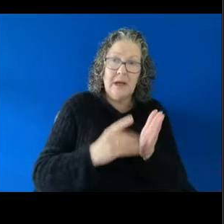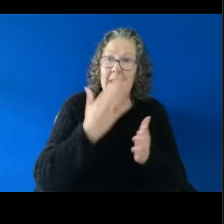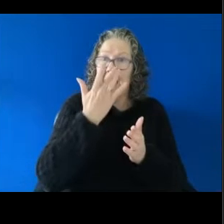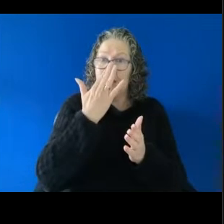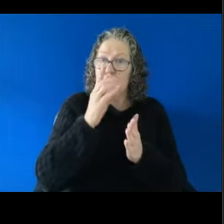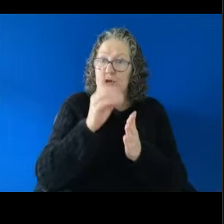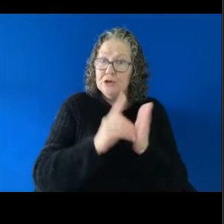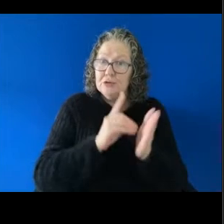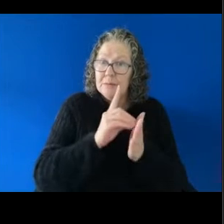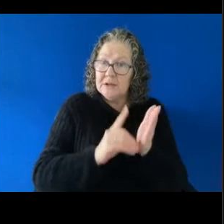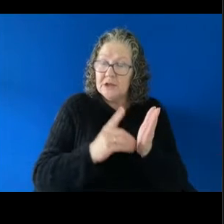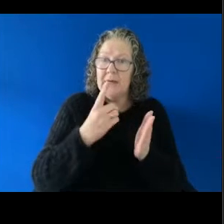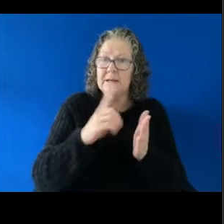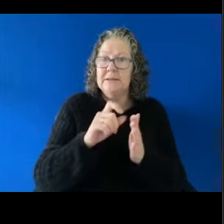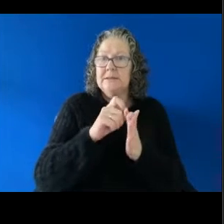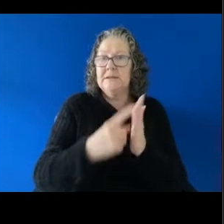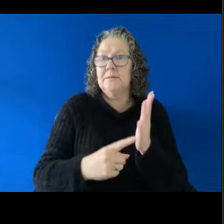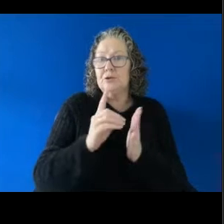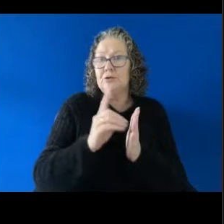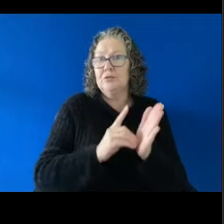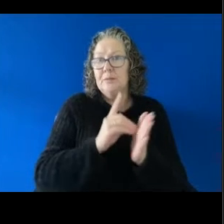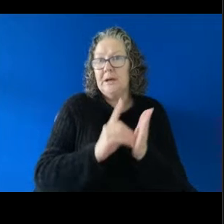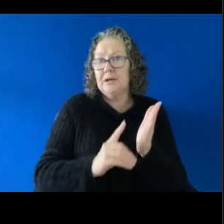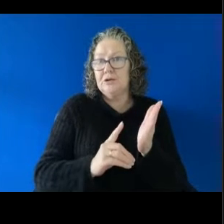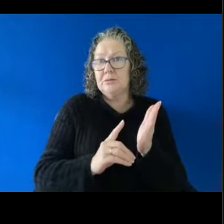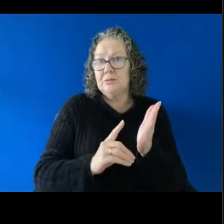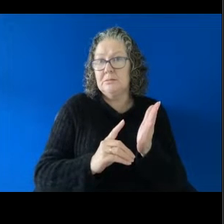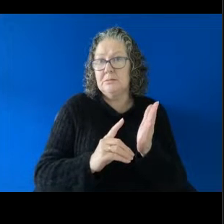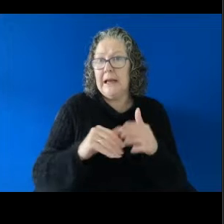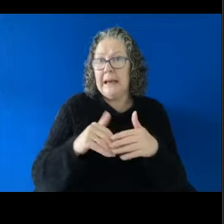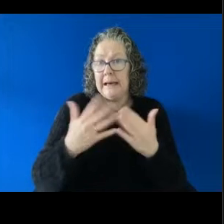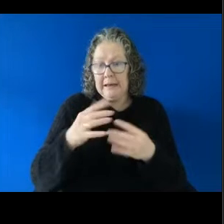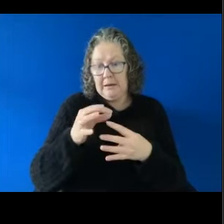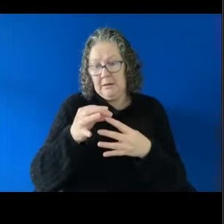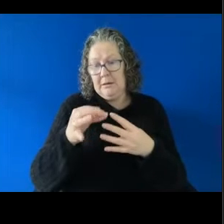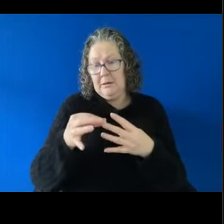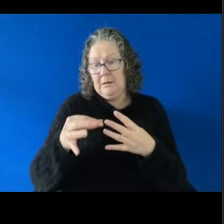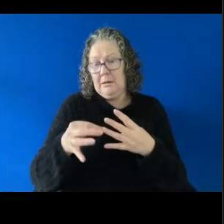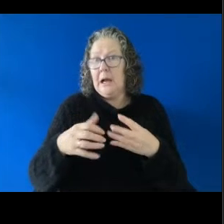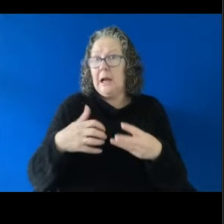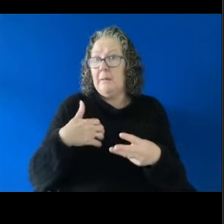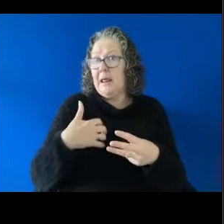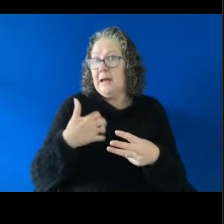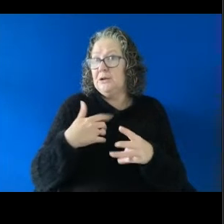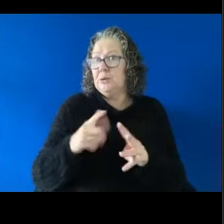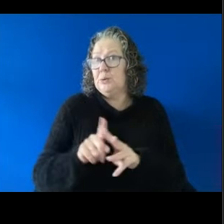and disability discrimination complaints as well and a very important consideration